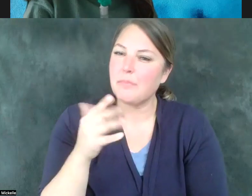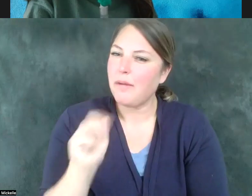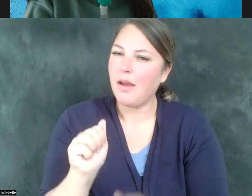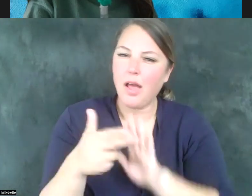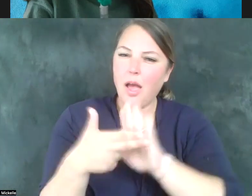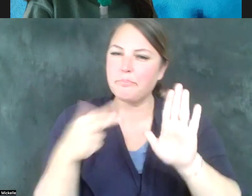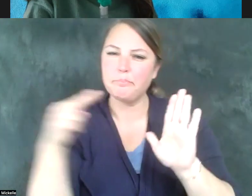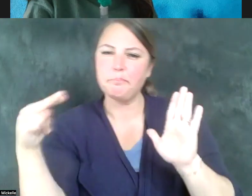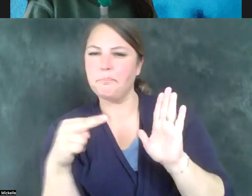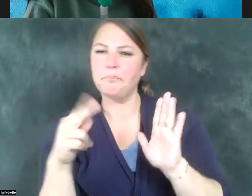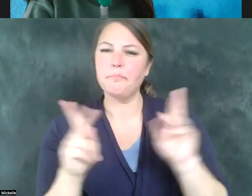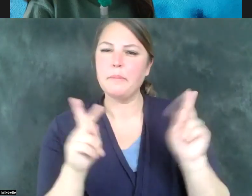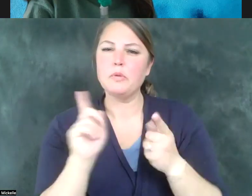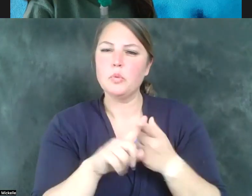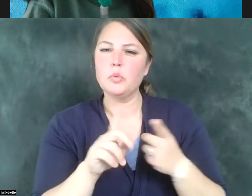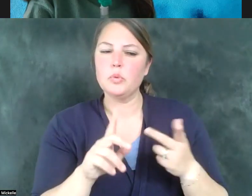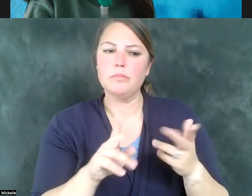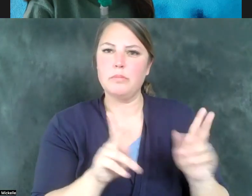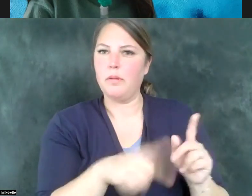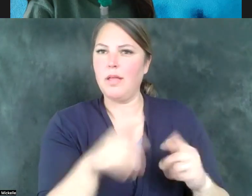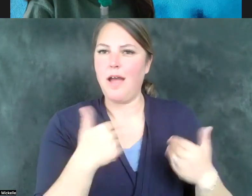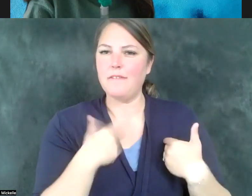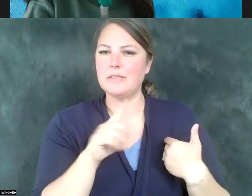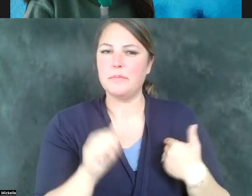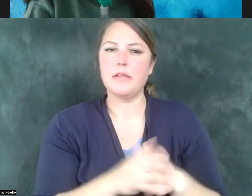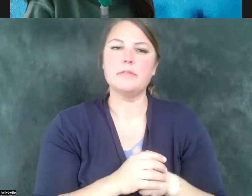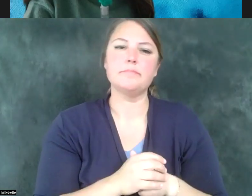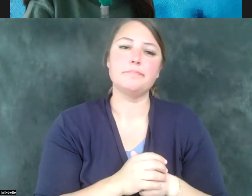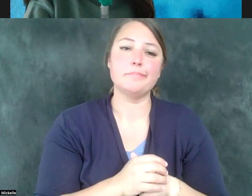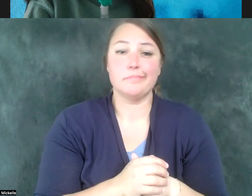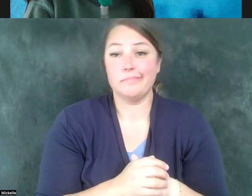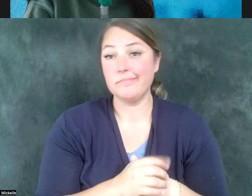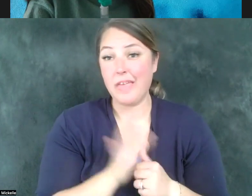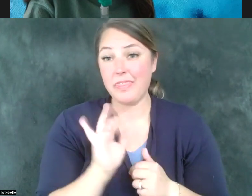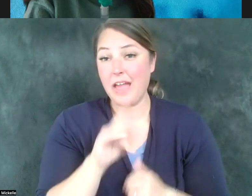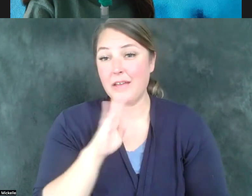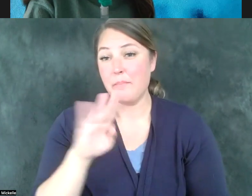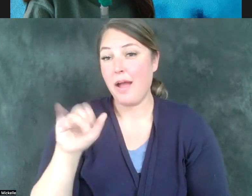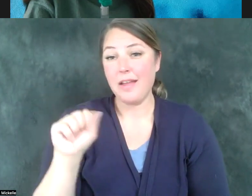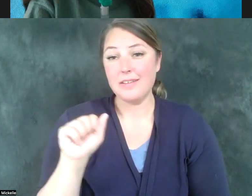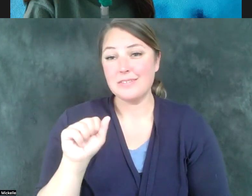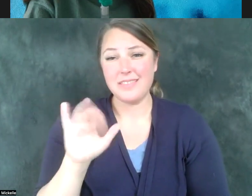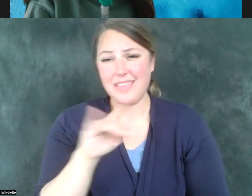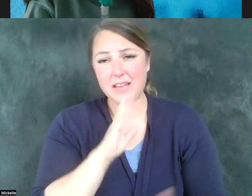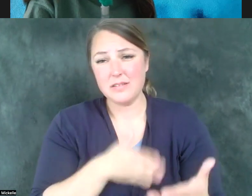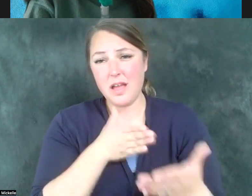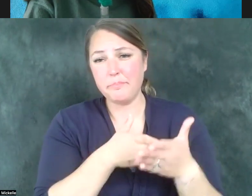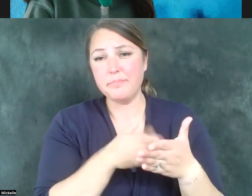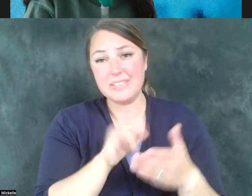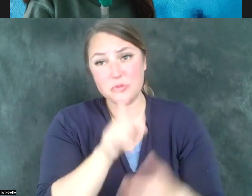that stigma arising to the extent that it is an outright bias and prejudice at times is real. I think it's been